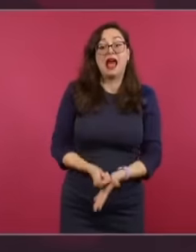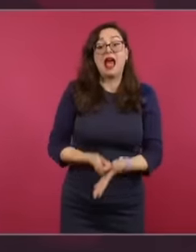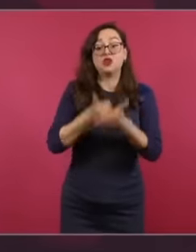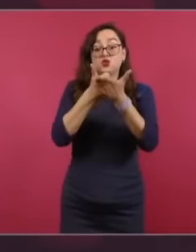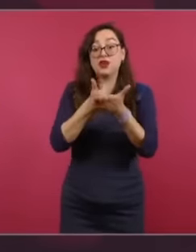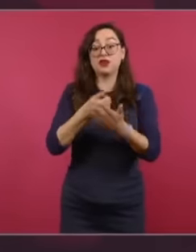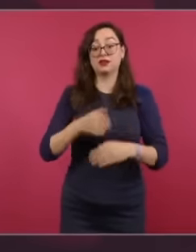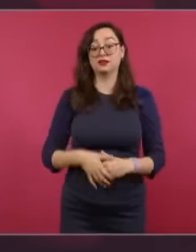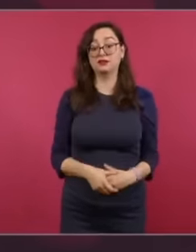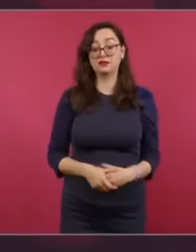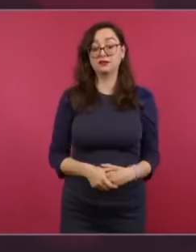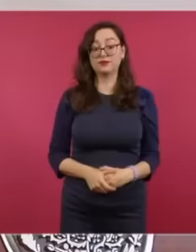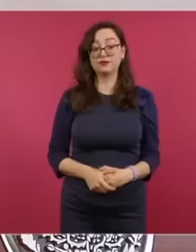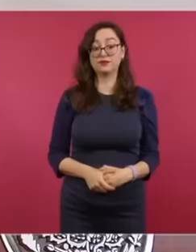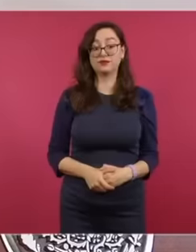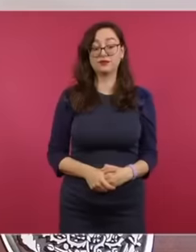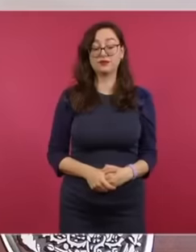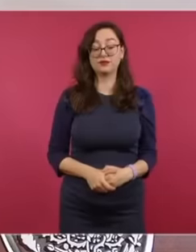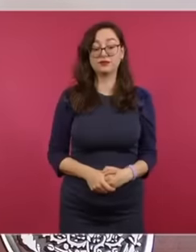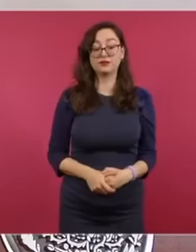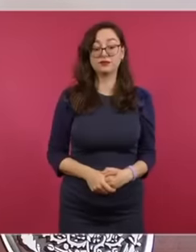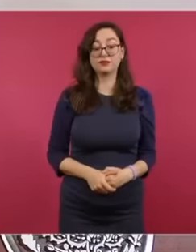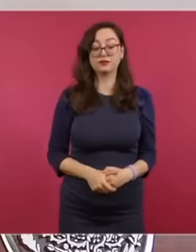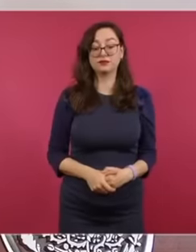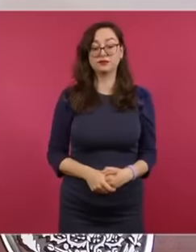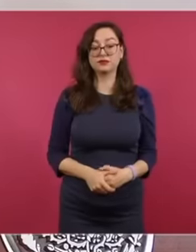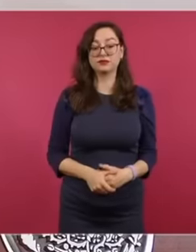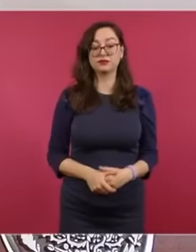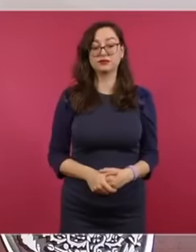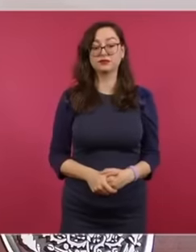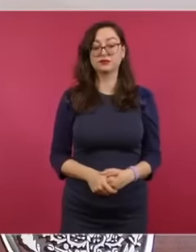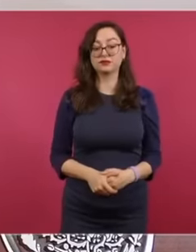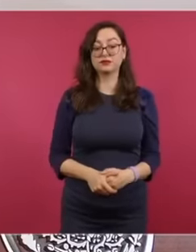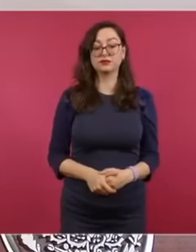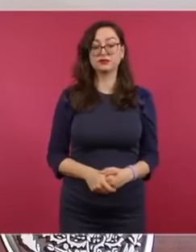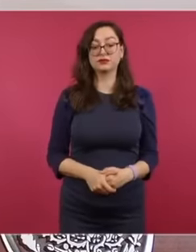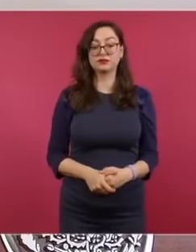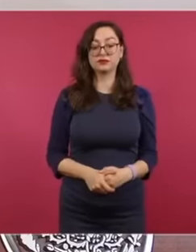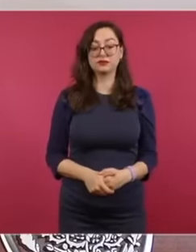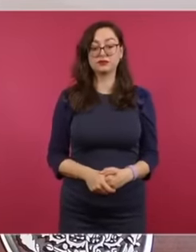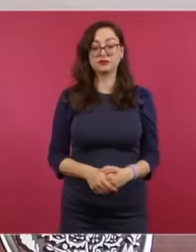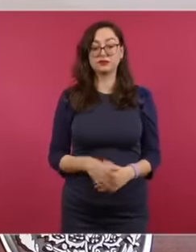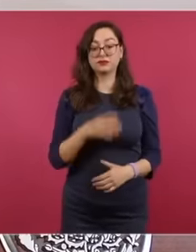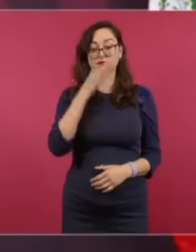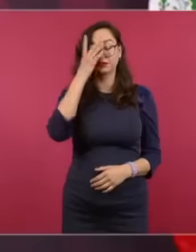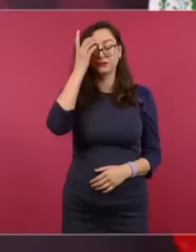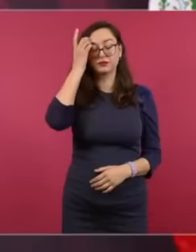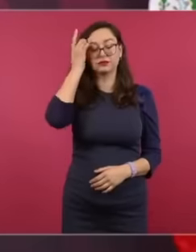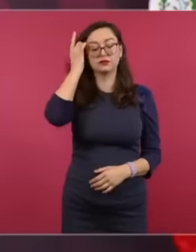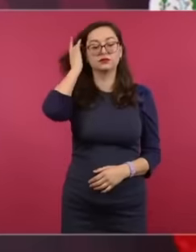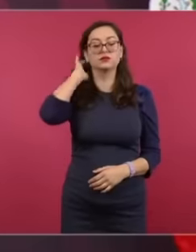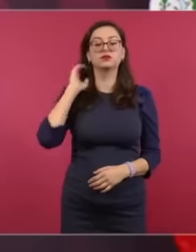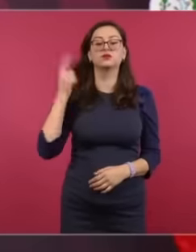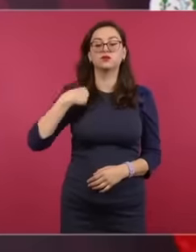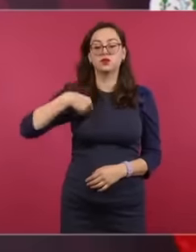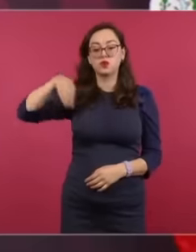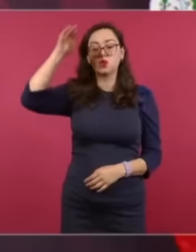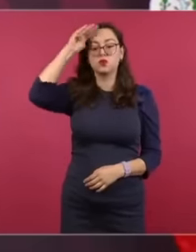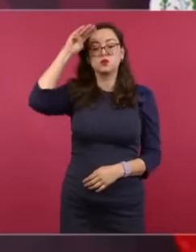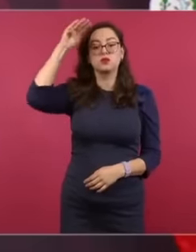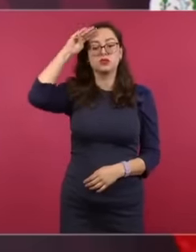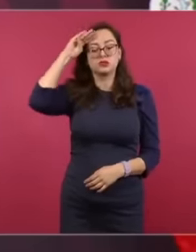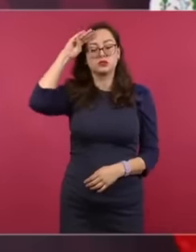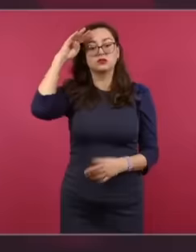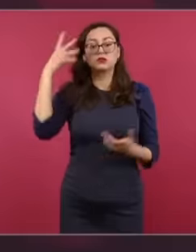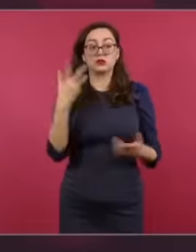the more work is done to raise awareness among the American people,